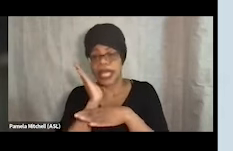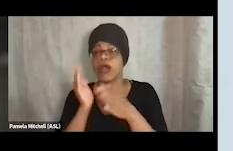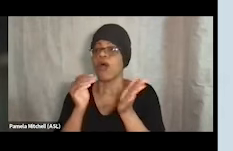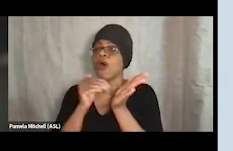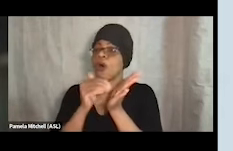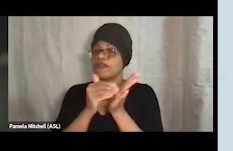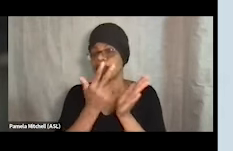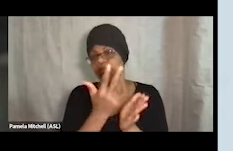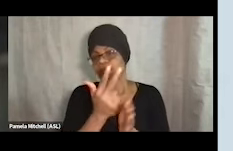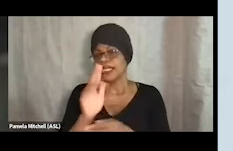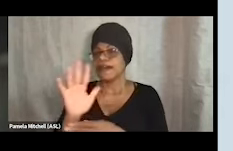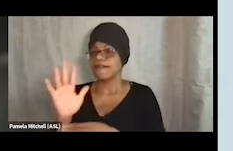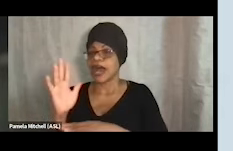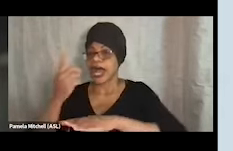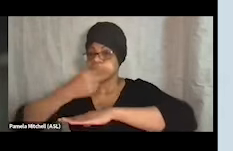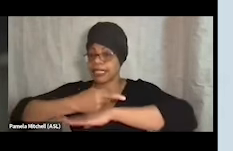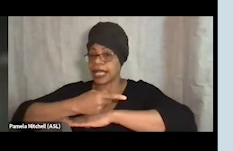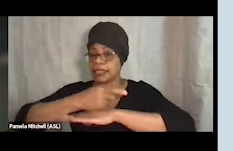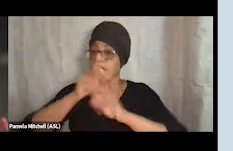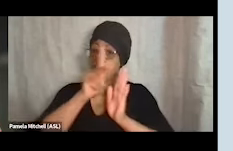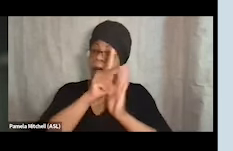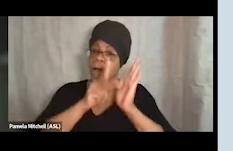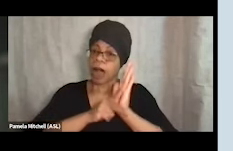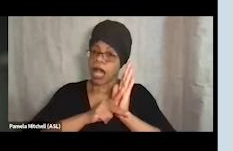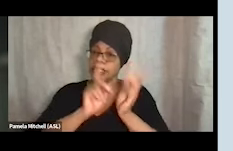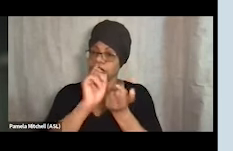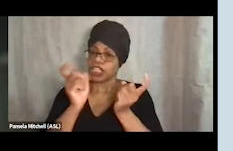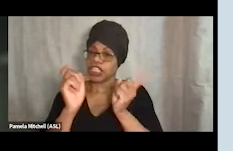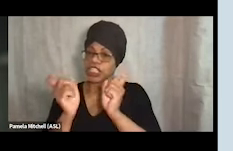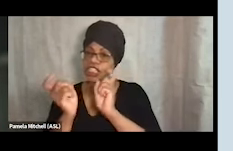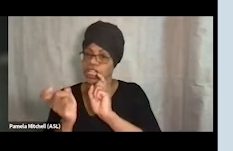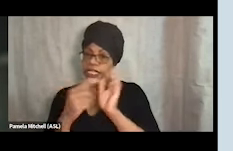Policies may vary, but there are policies around bag checks. In terms of use on site,